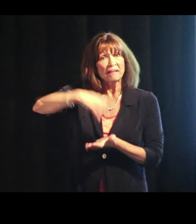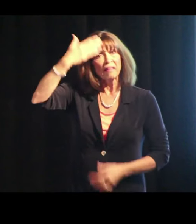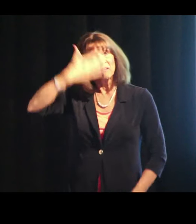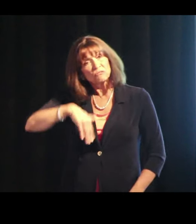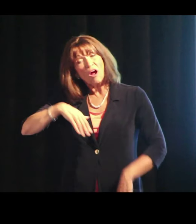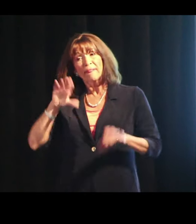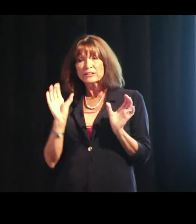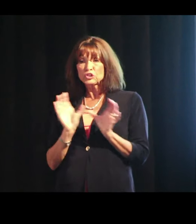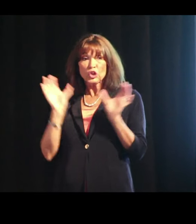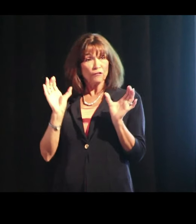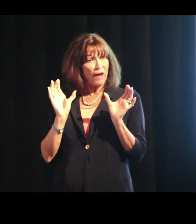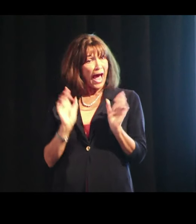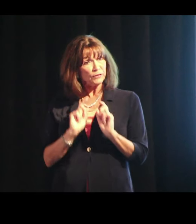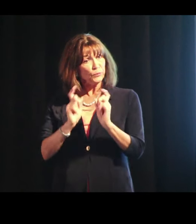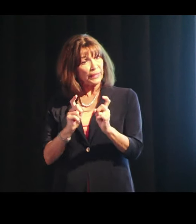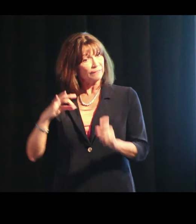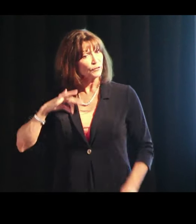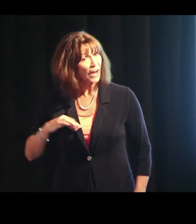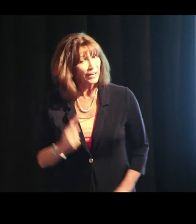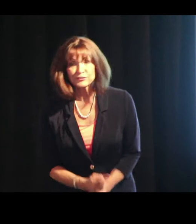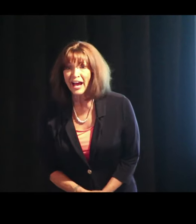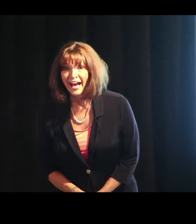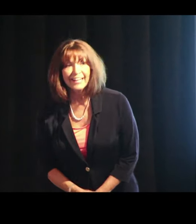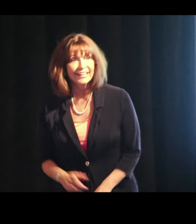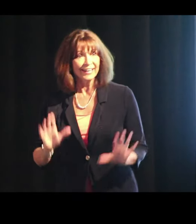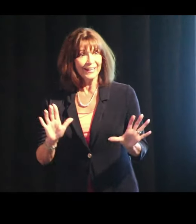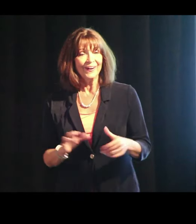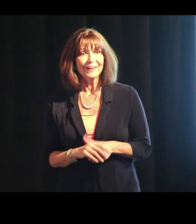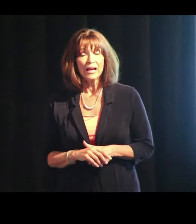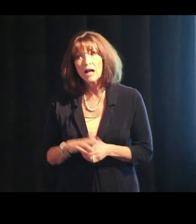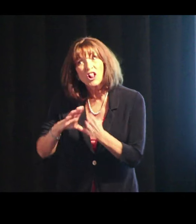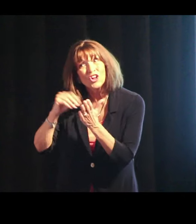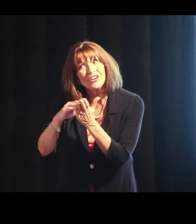who’s certified to give credits. Right?